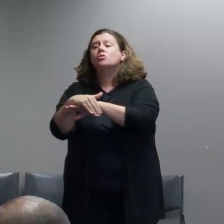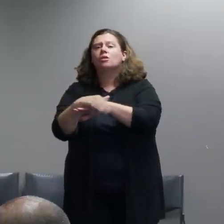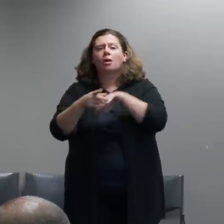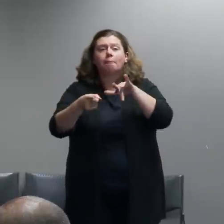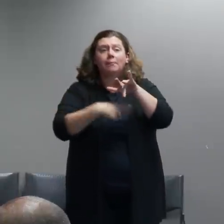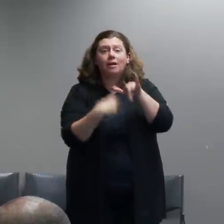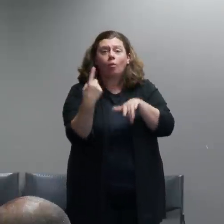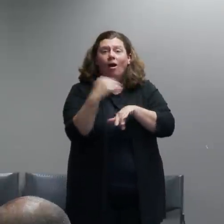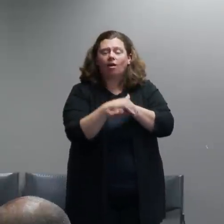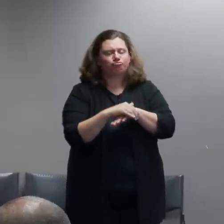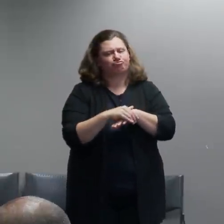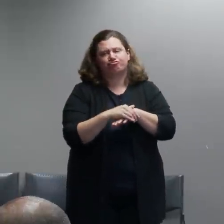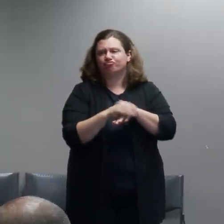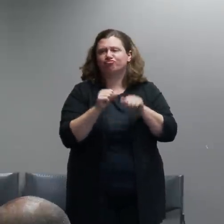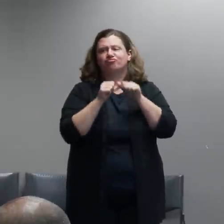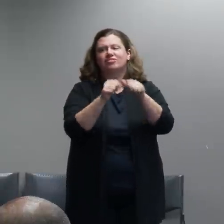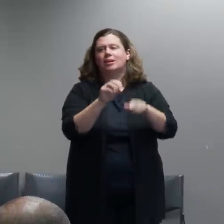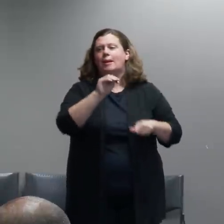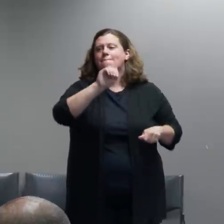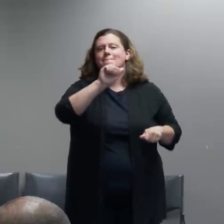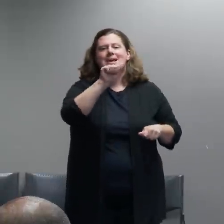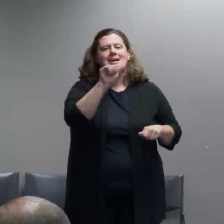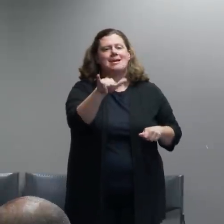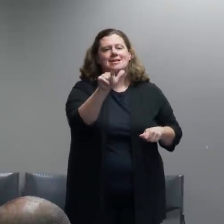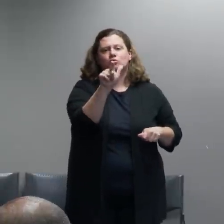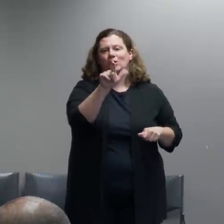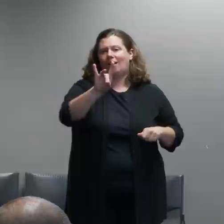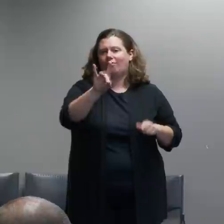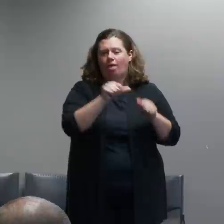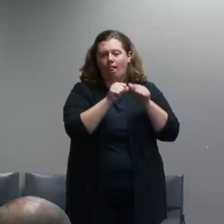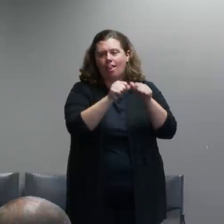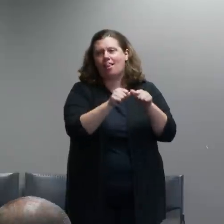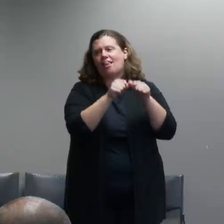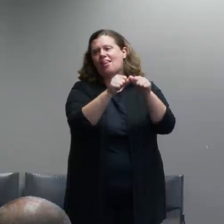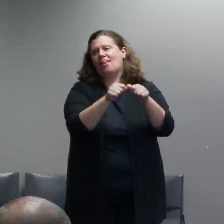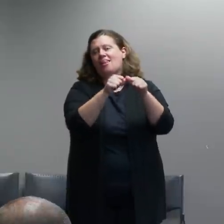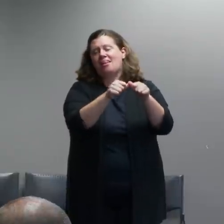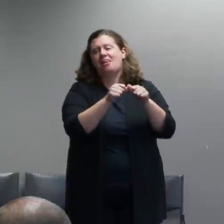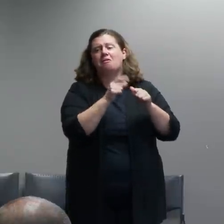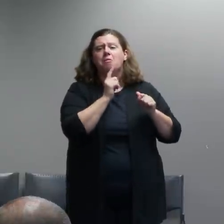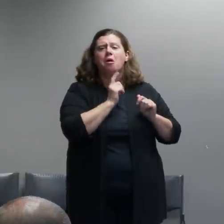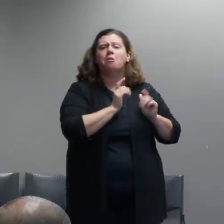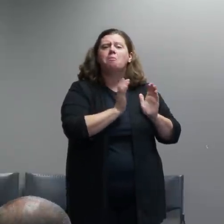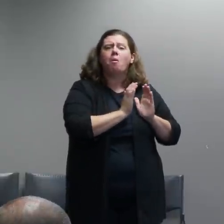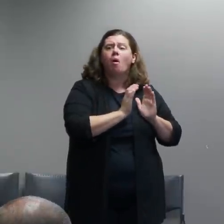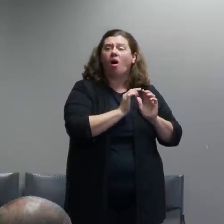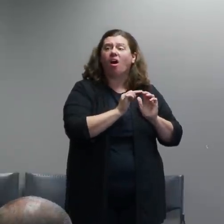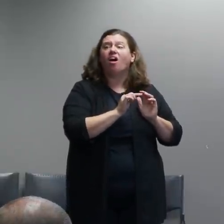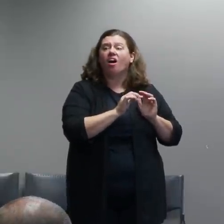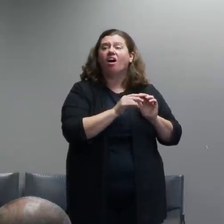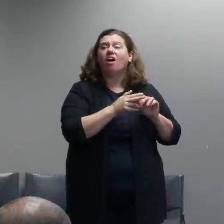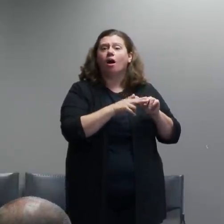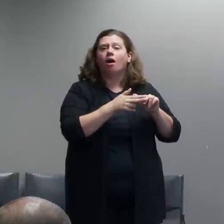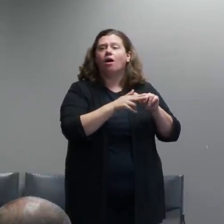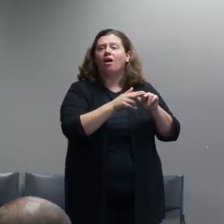started on may 28th with a small demonstration at an I.C.E. facility in Southwest Portland